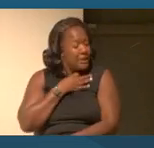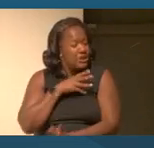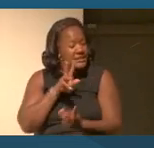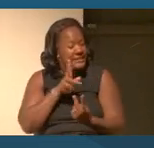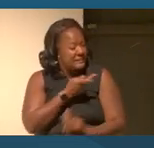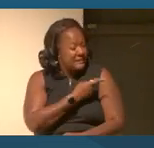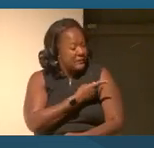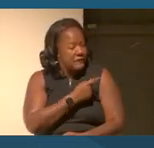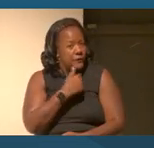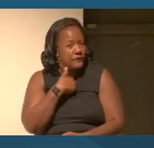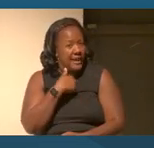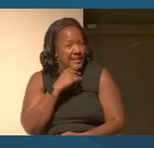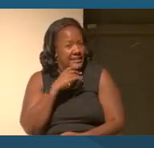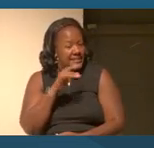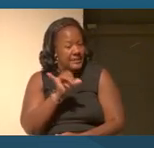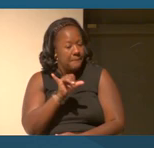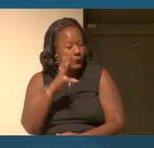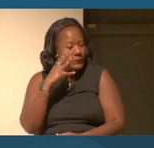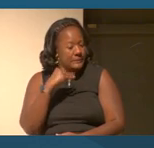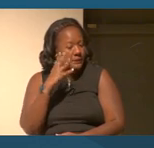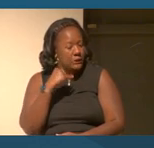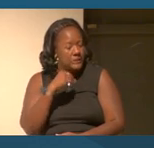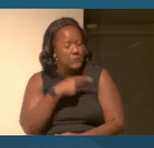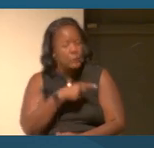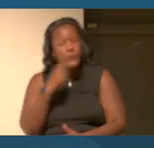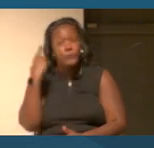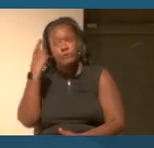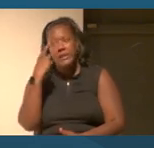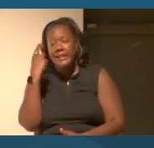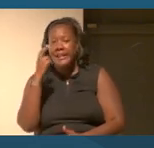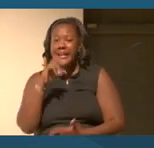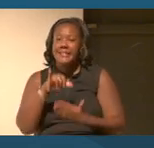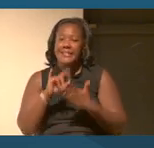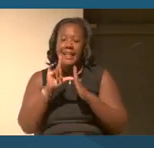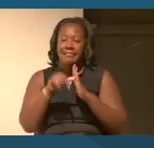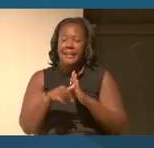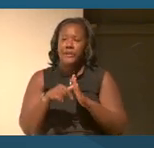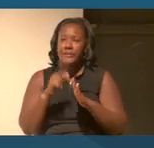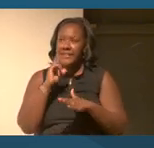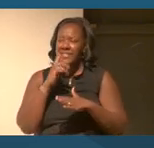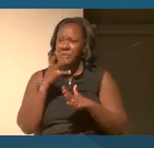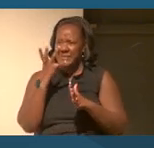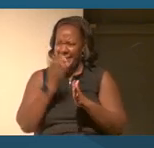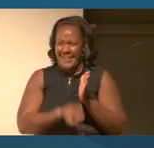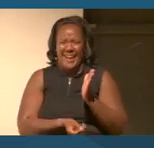like that where you realized later on that there were huge gaps in your history education?